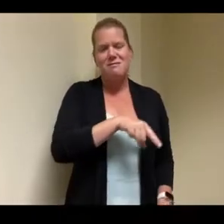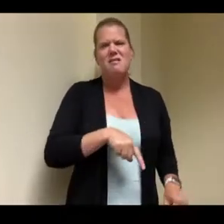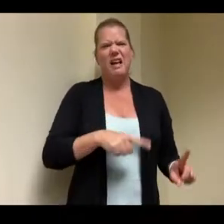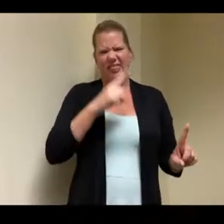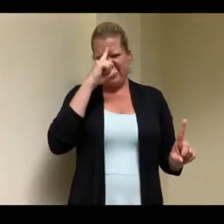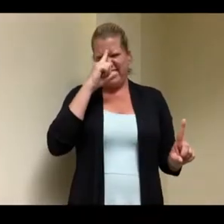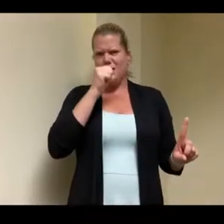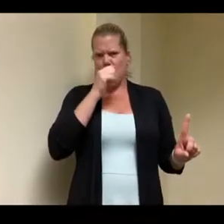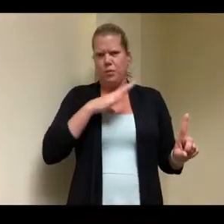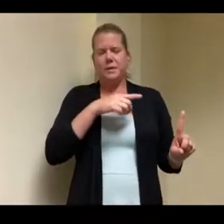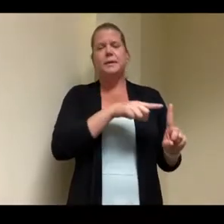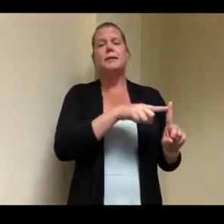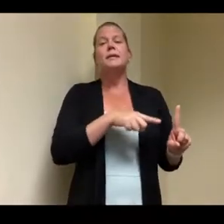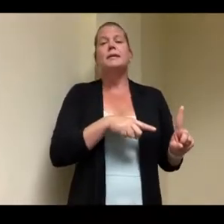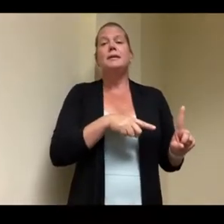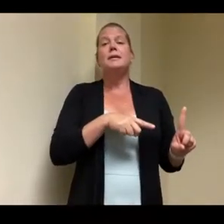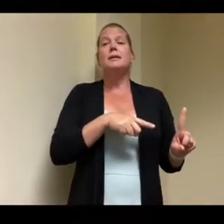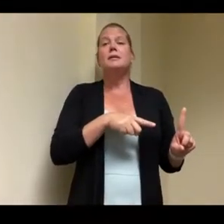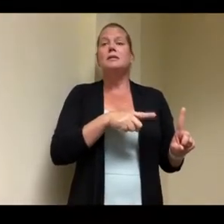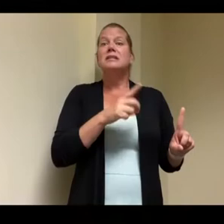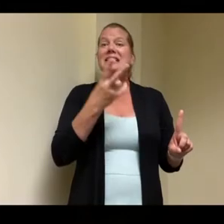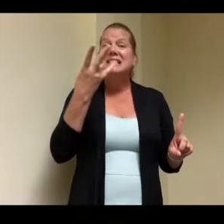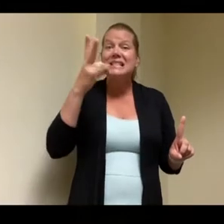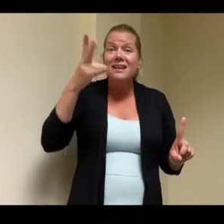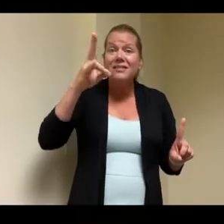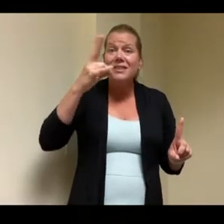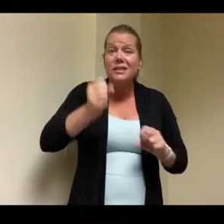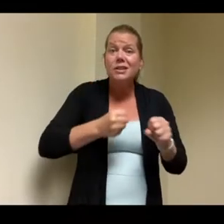has spent the last 17 years living in an institution